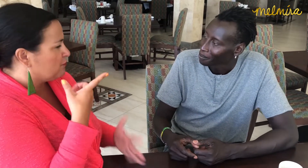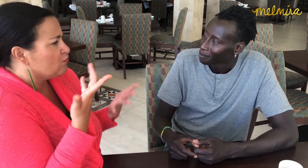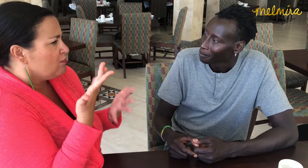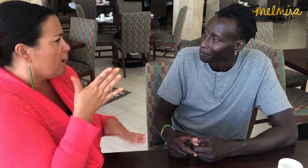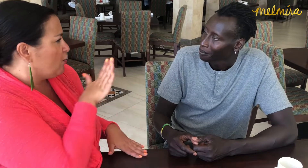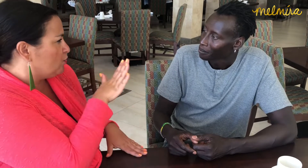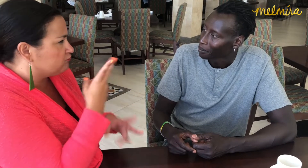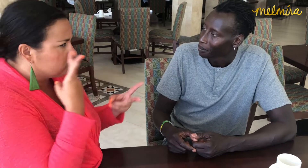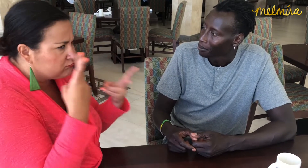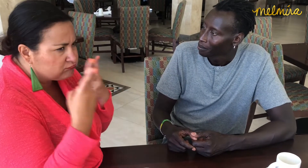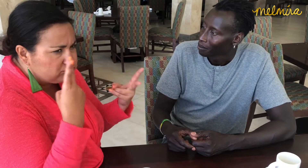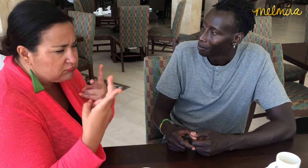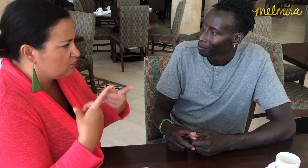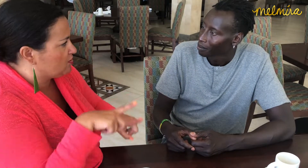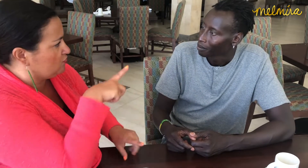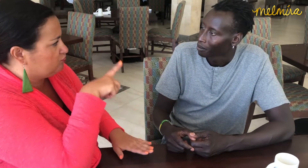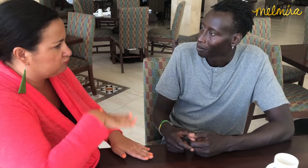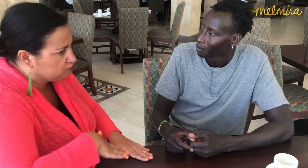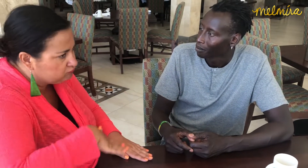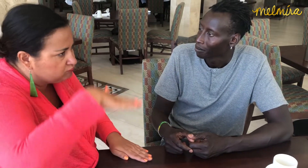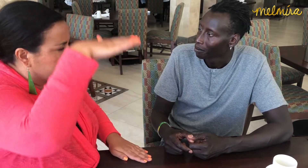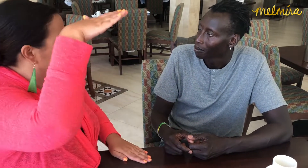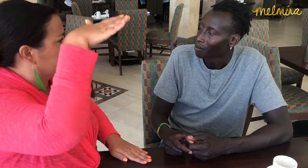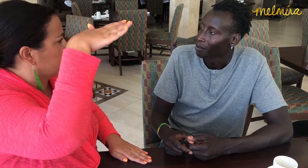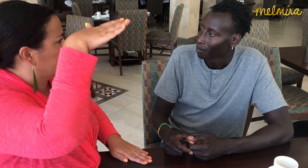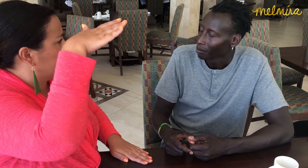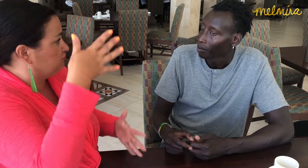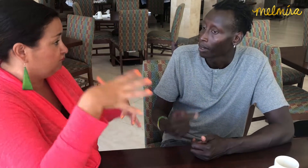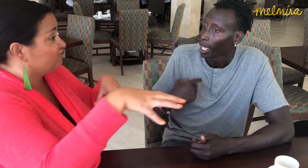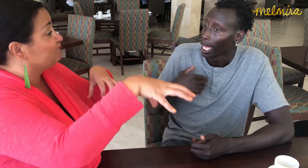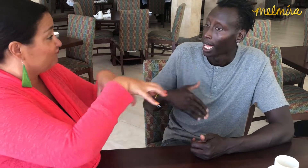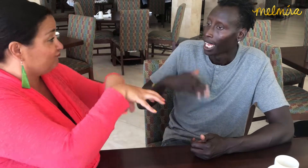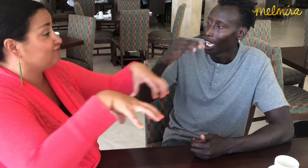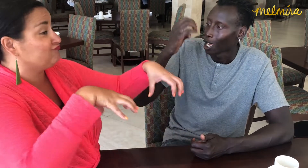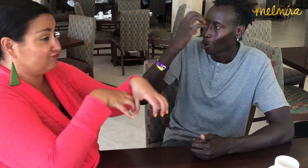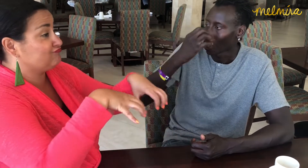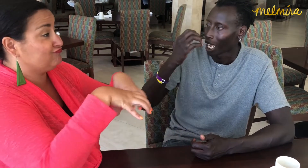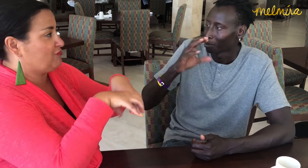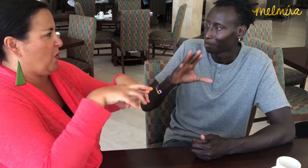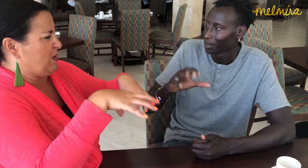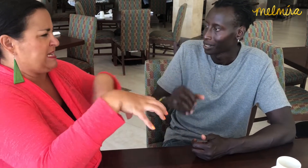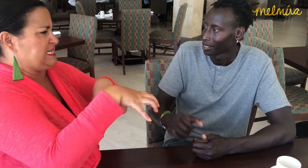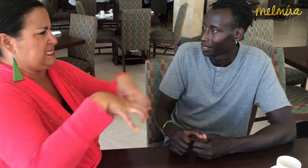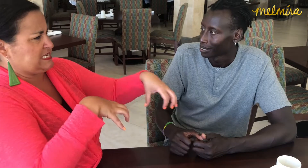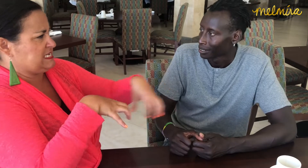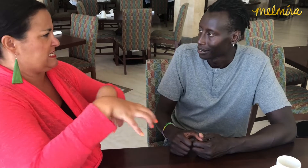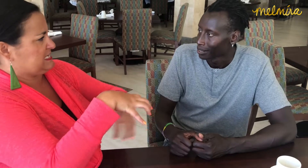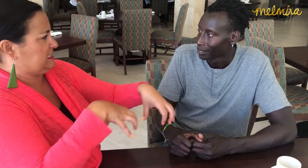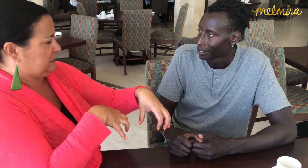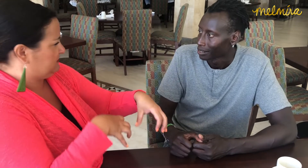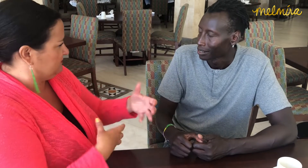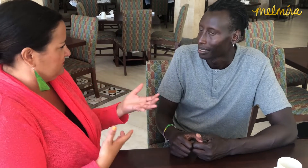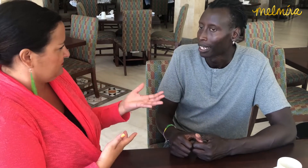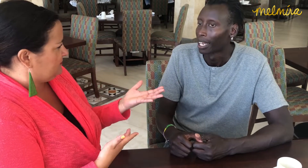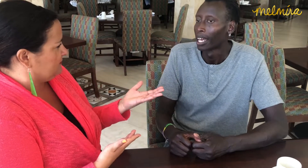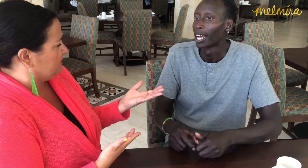What did you observe? I grew up in Europe. Was there animosity between the communities?